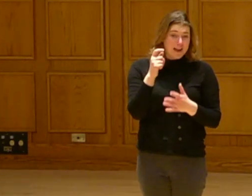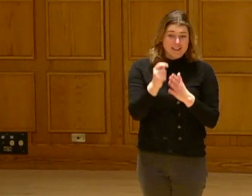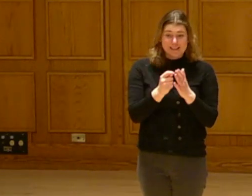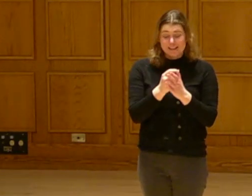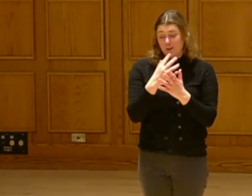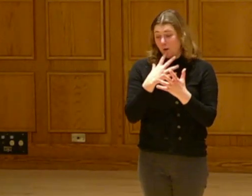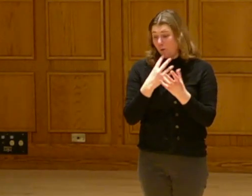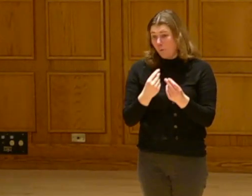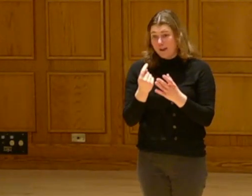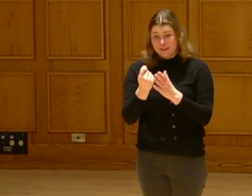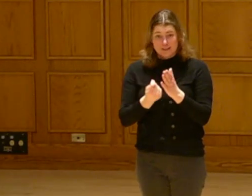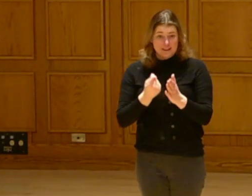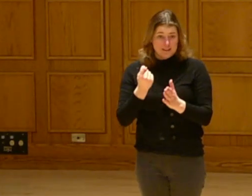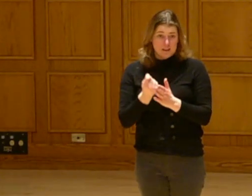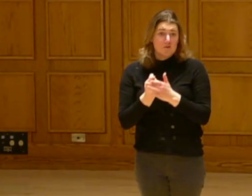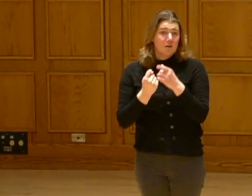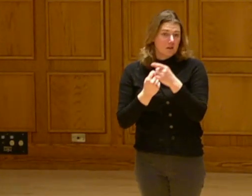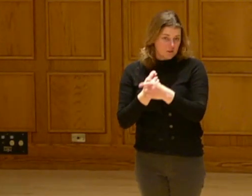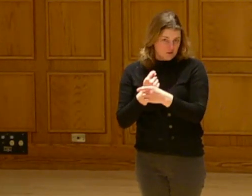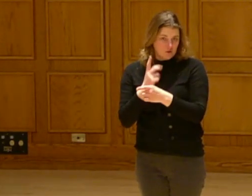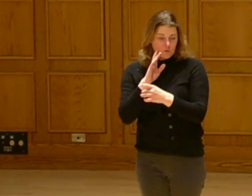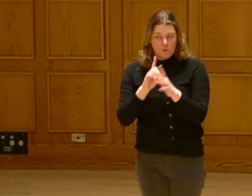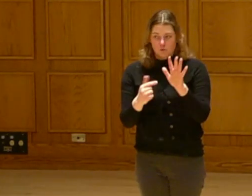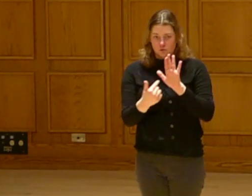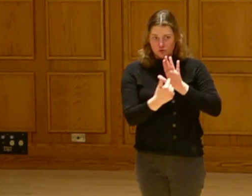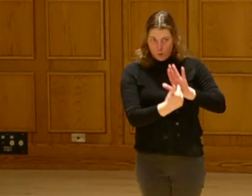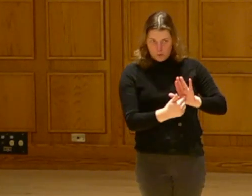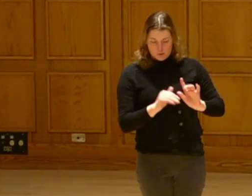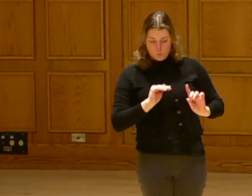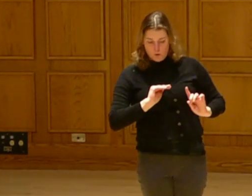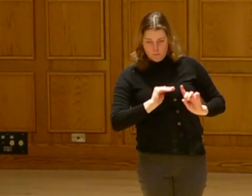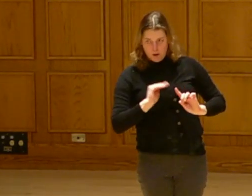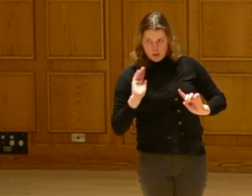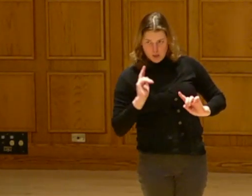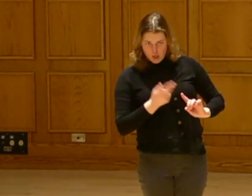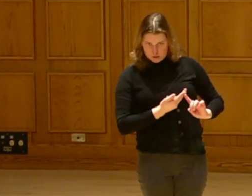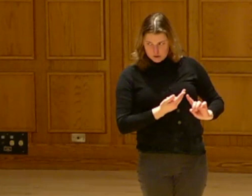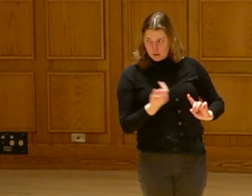And whether it is a dry season or wet season, she's growing us and